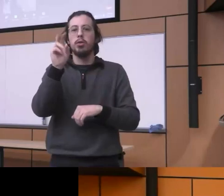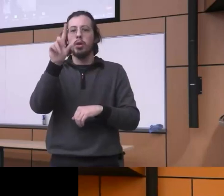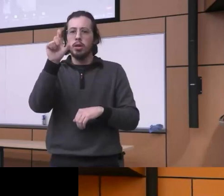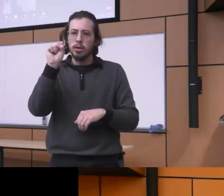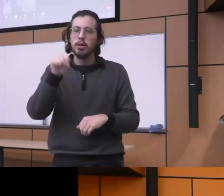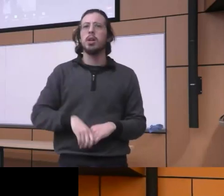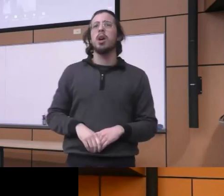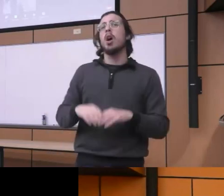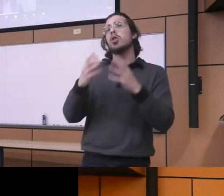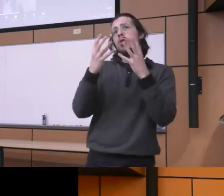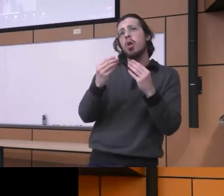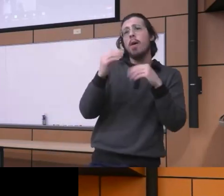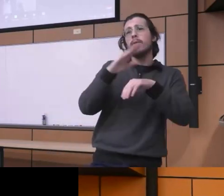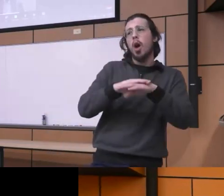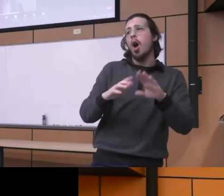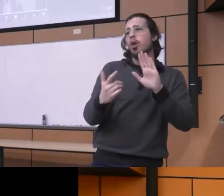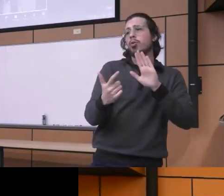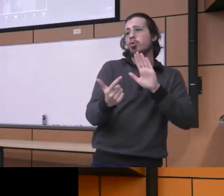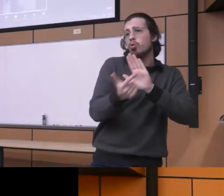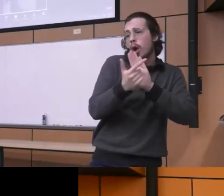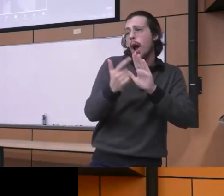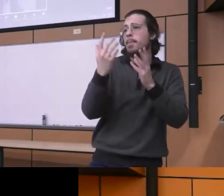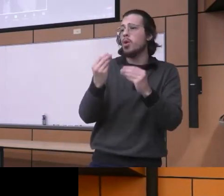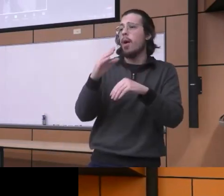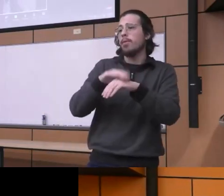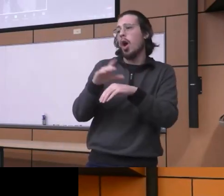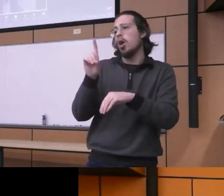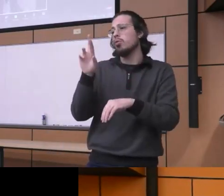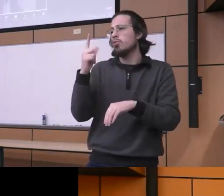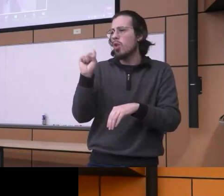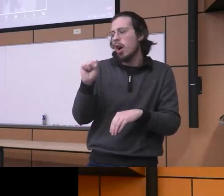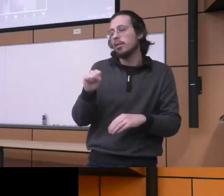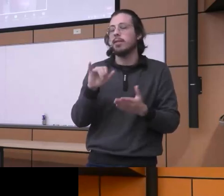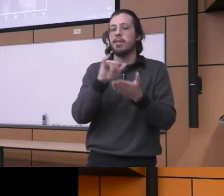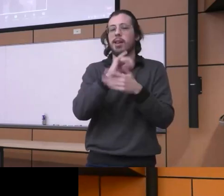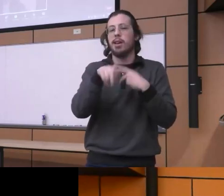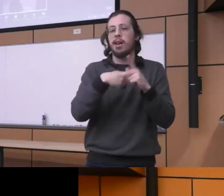yeah I mean you know I think you want to show the evidence too you want to kind of present people